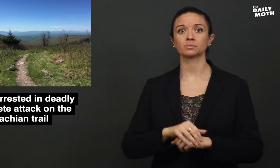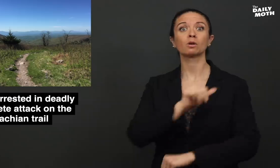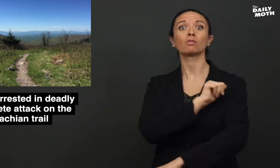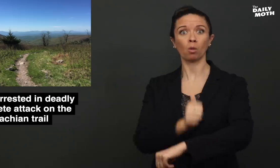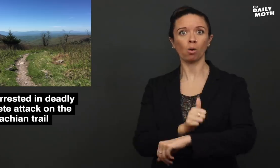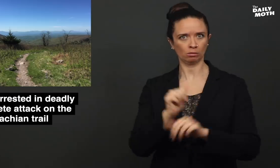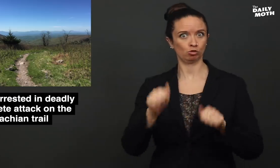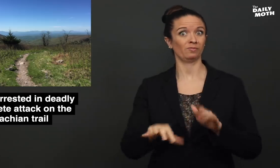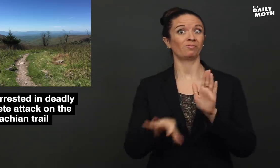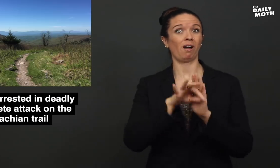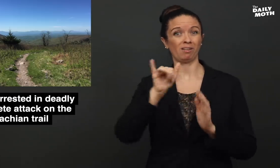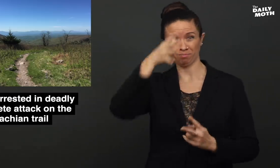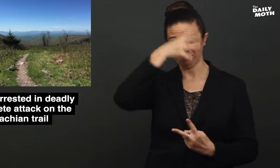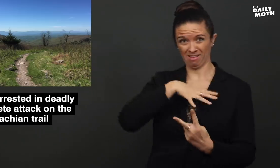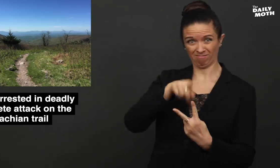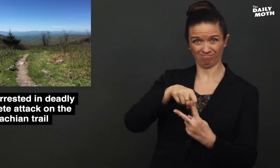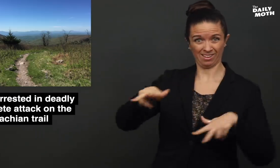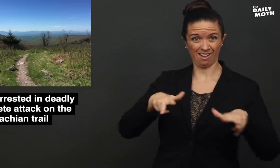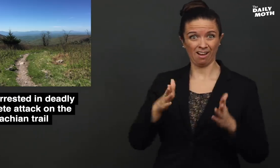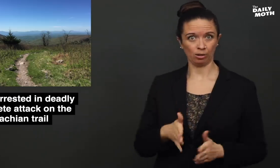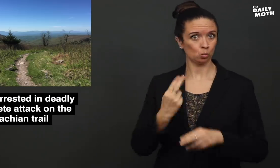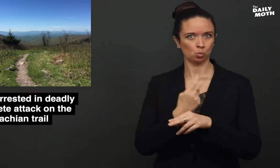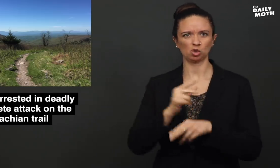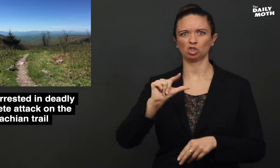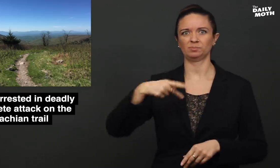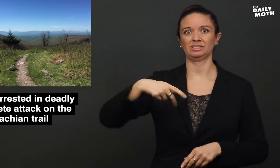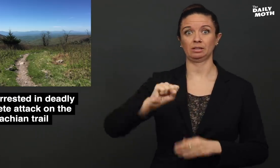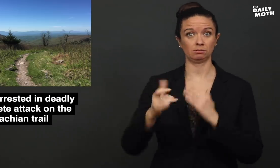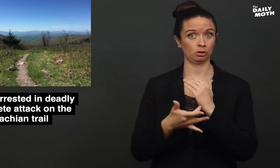Authorities were able to find the male hiker using GPS